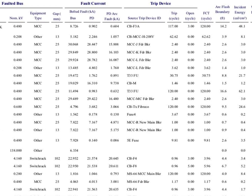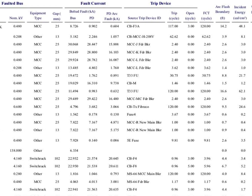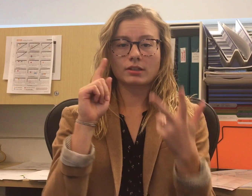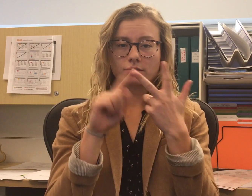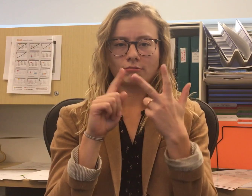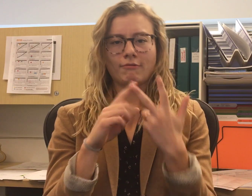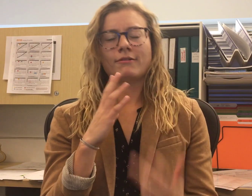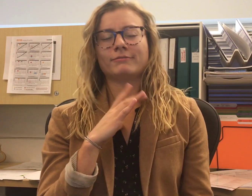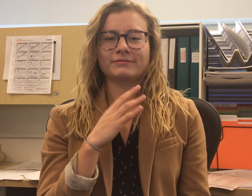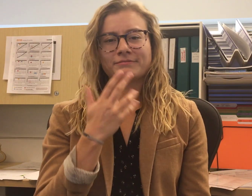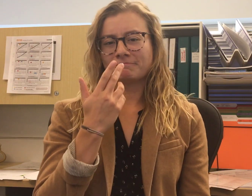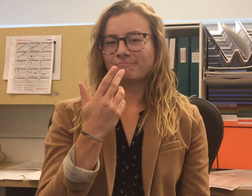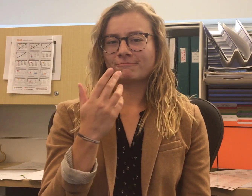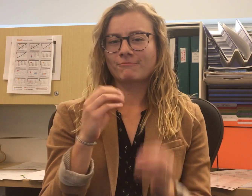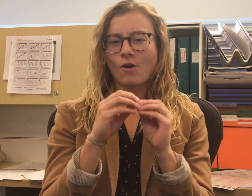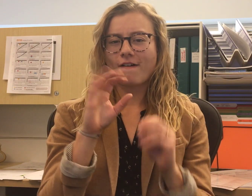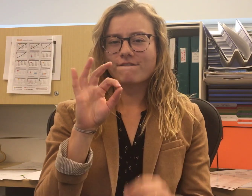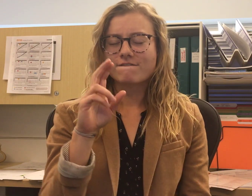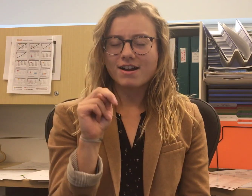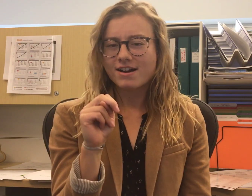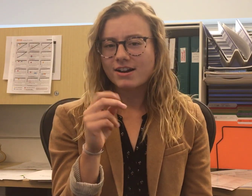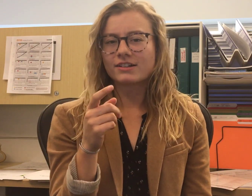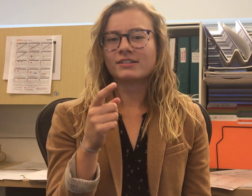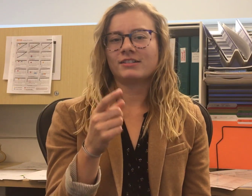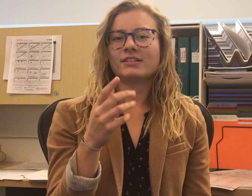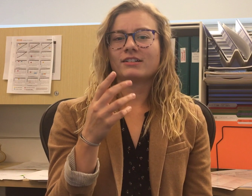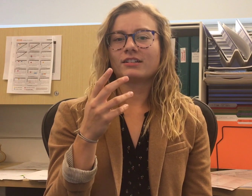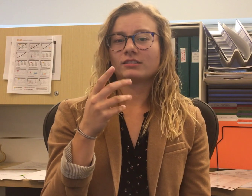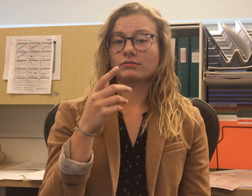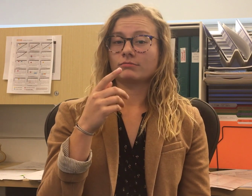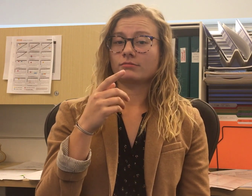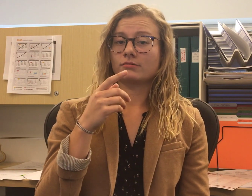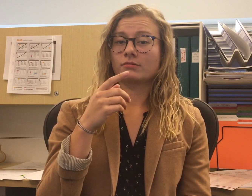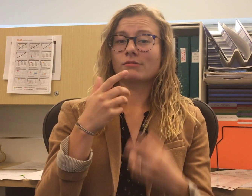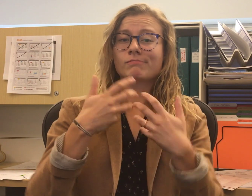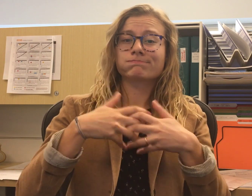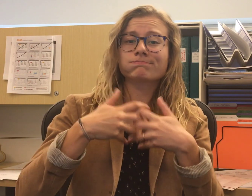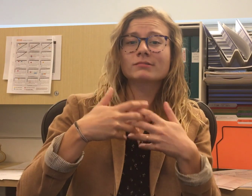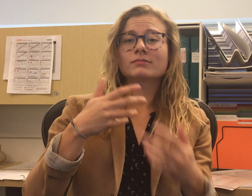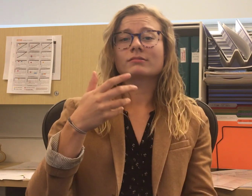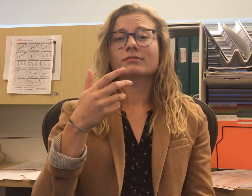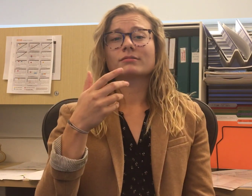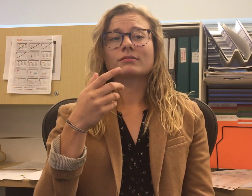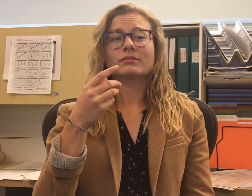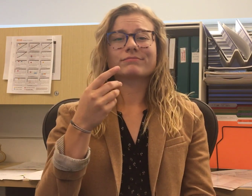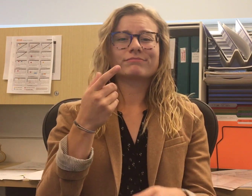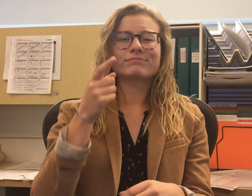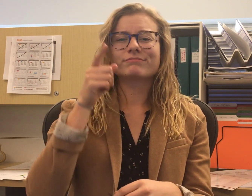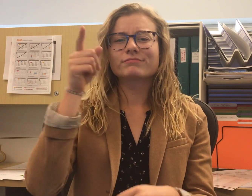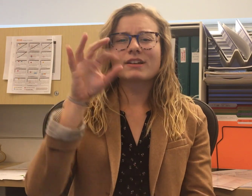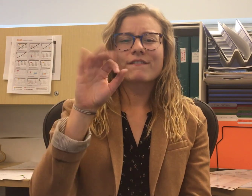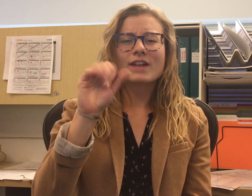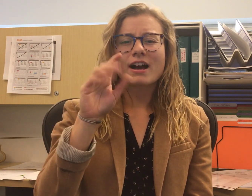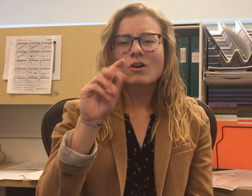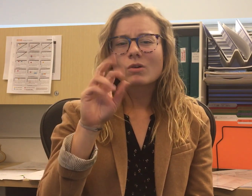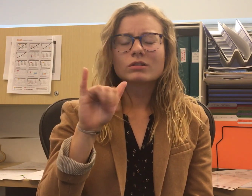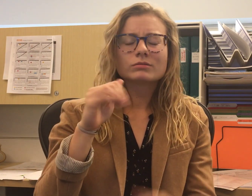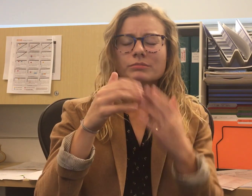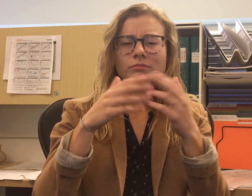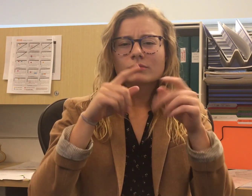The third advantage is a bit more fun. In the plant or factory or whatever facility,